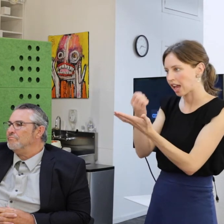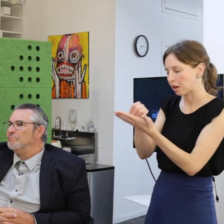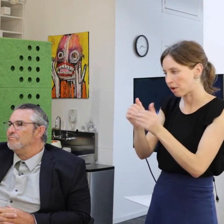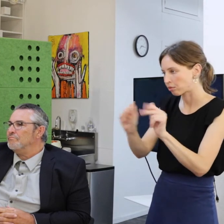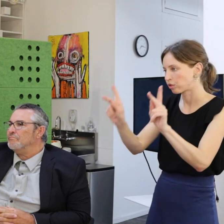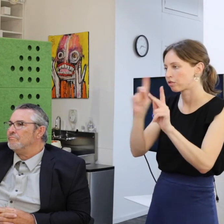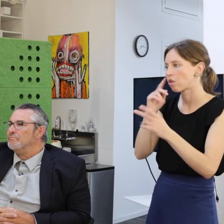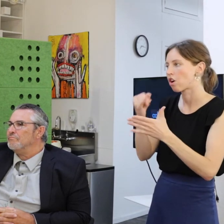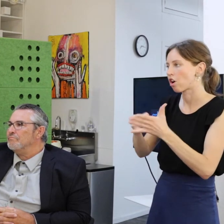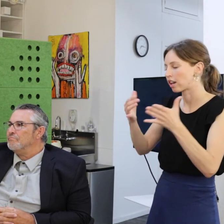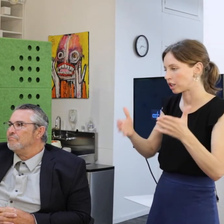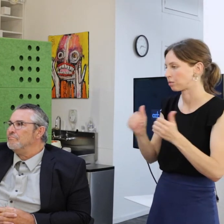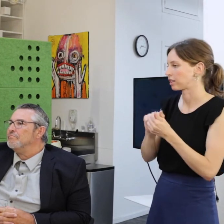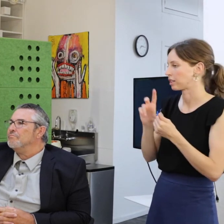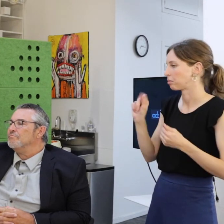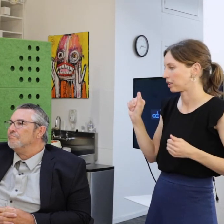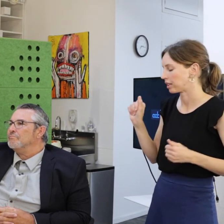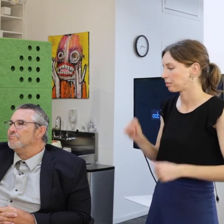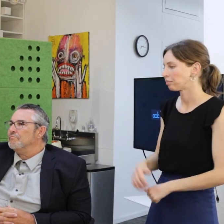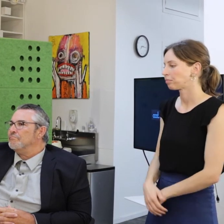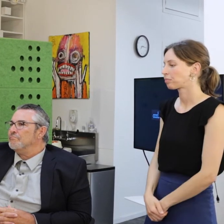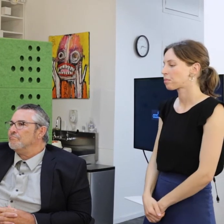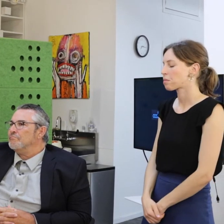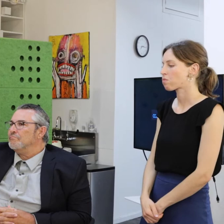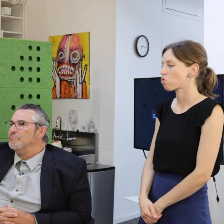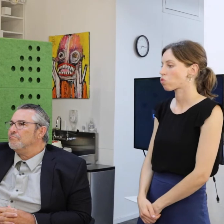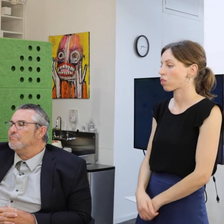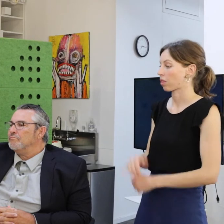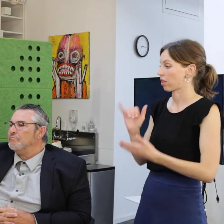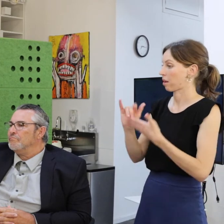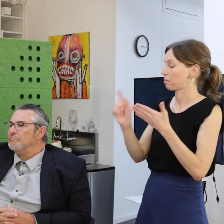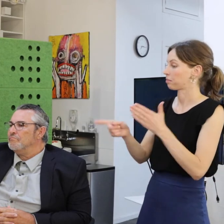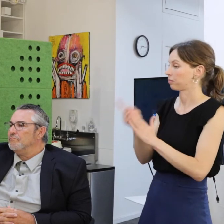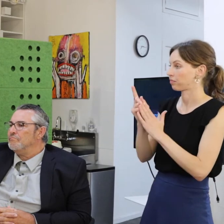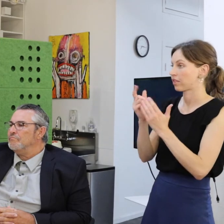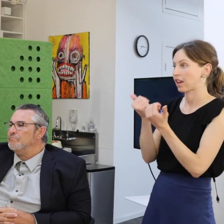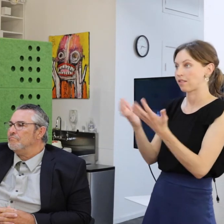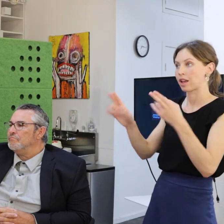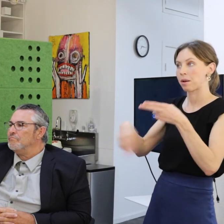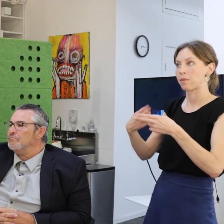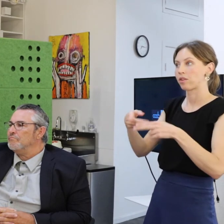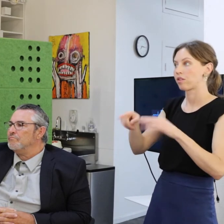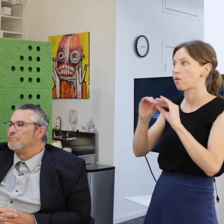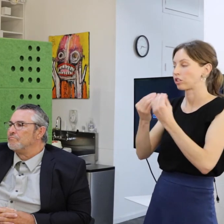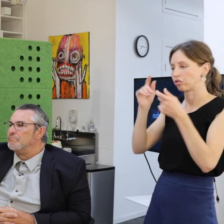an artist with disabilities. And at that time pretty much everything about the organization changed.